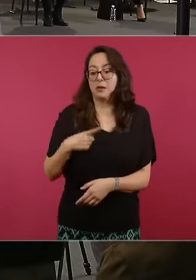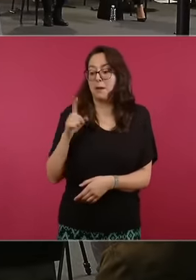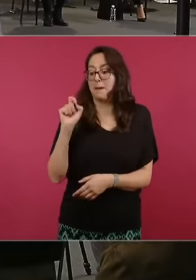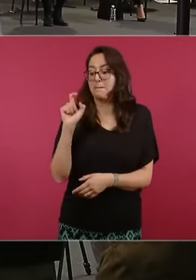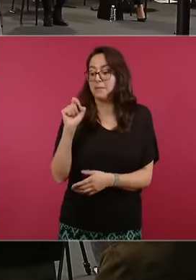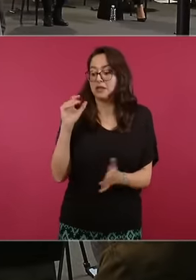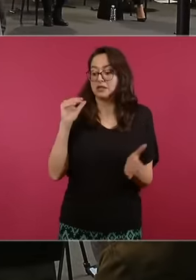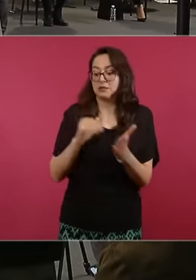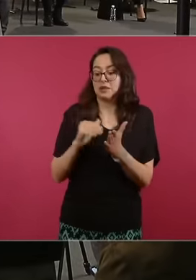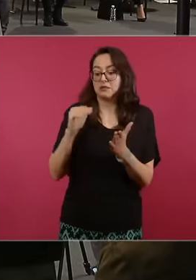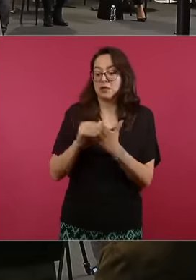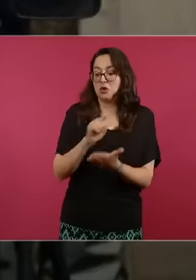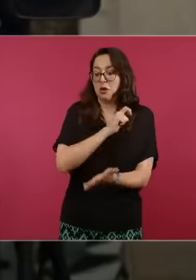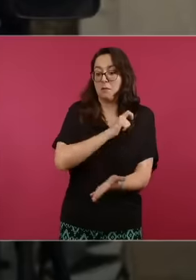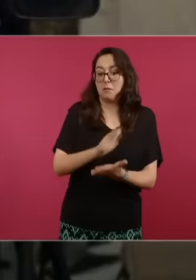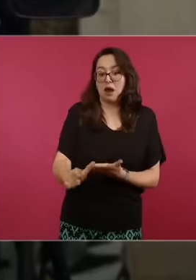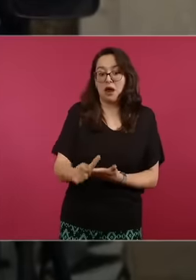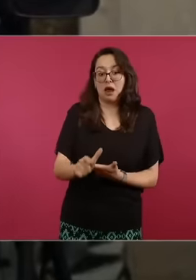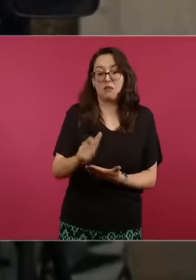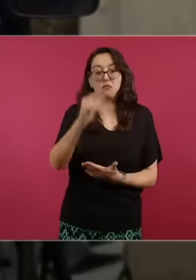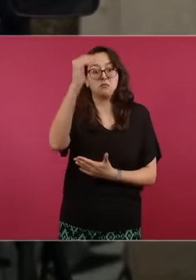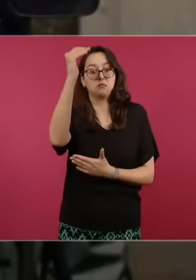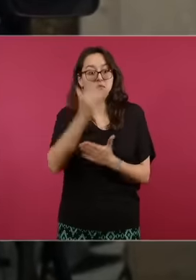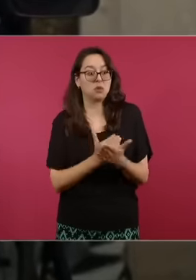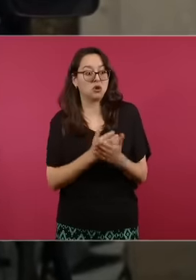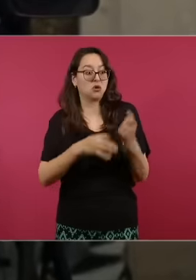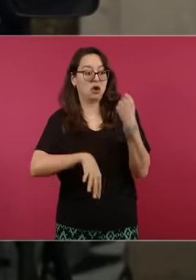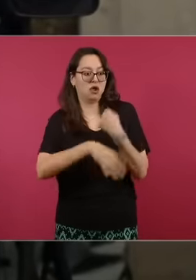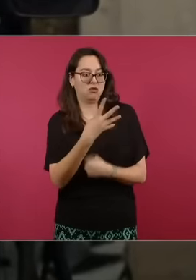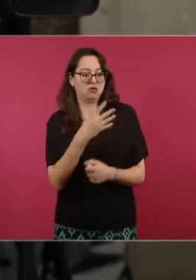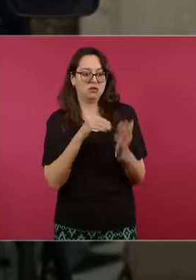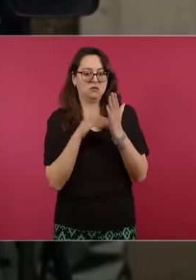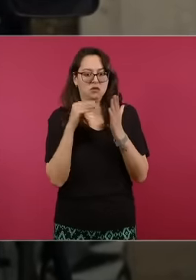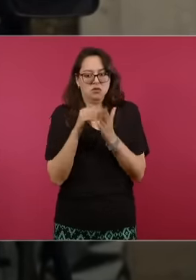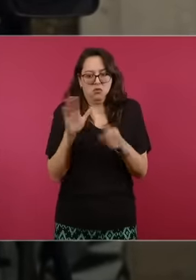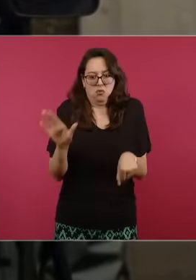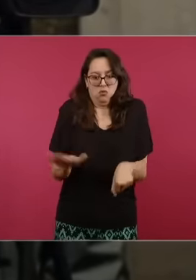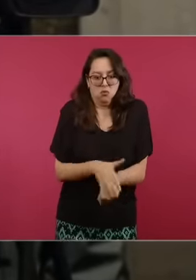14 what was what